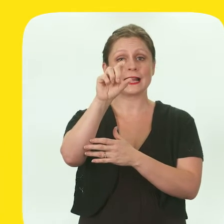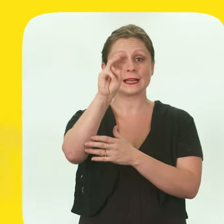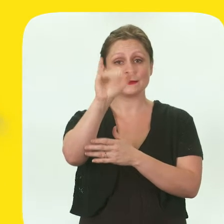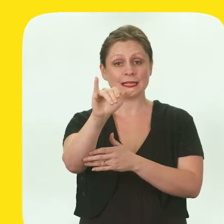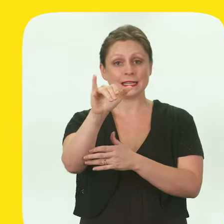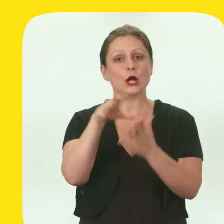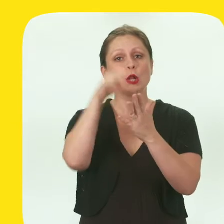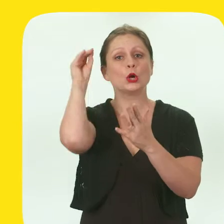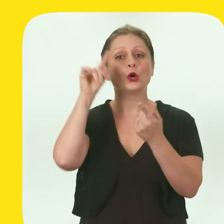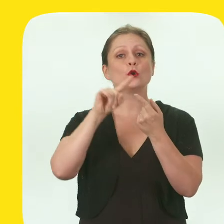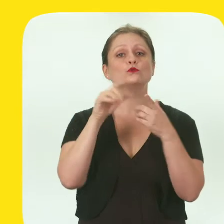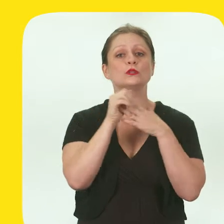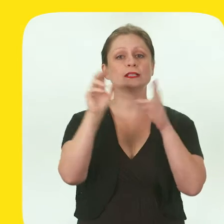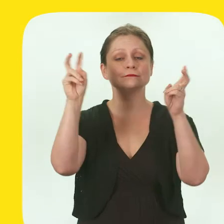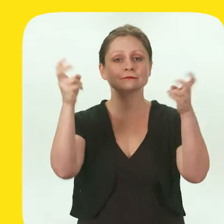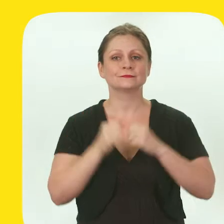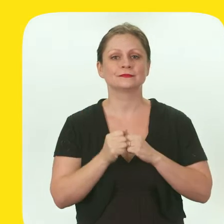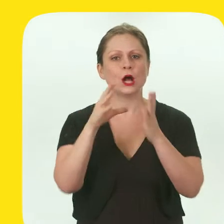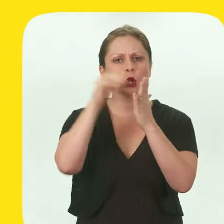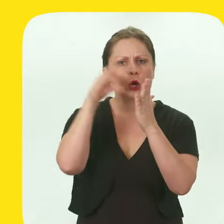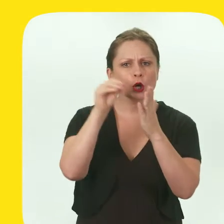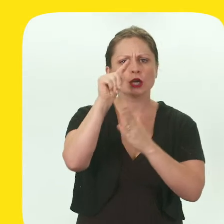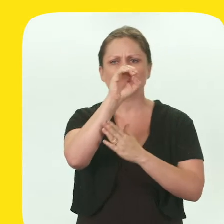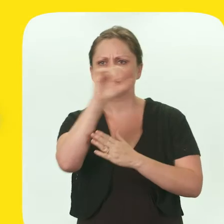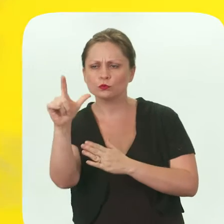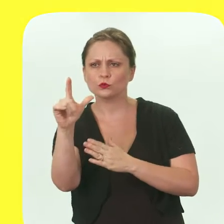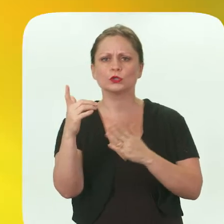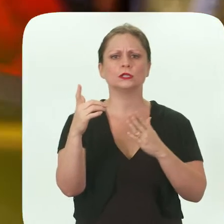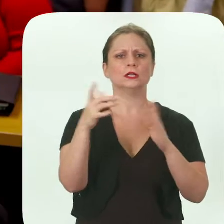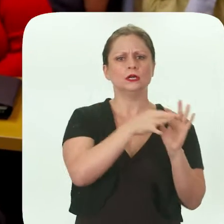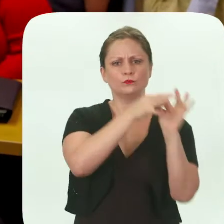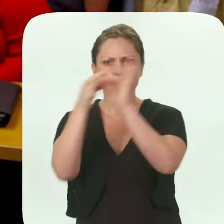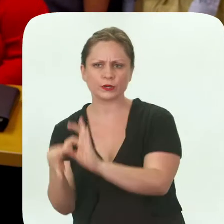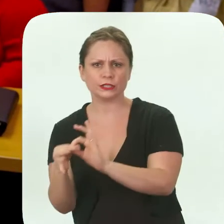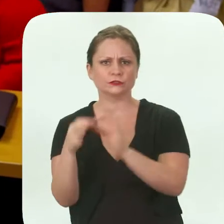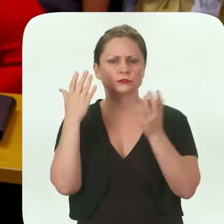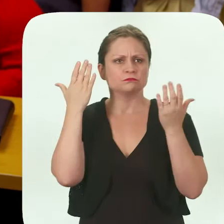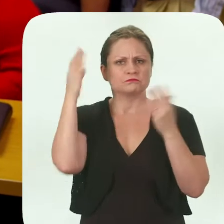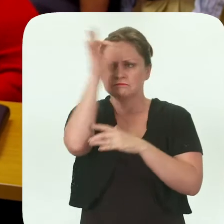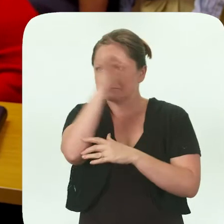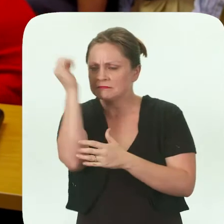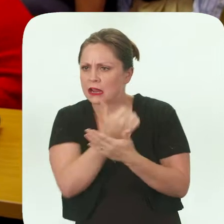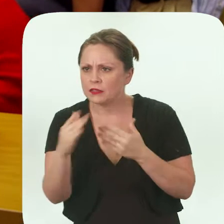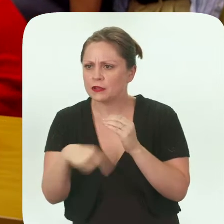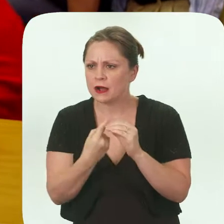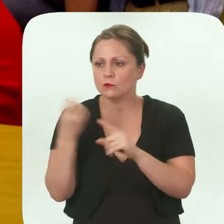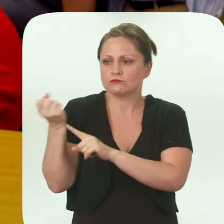Community Leadership Academy is a learning tool, a bridge from not knowing anything about.